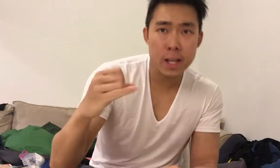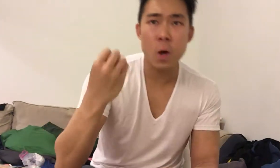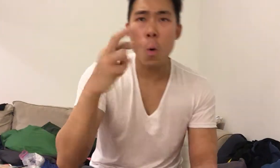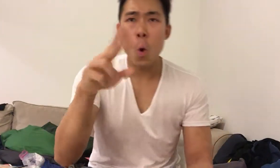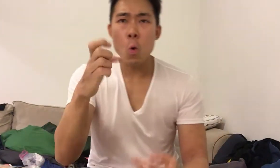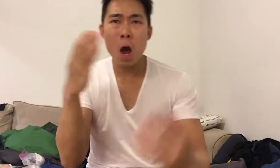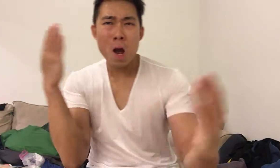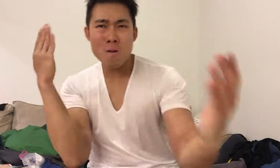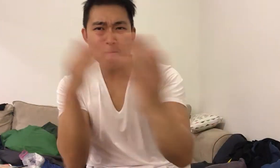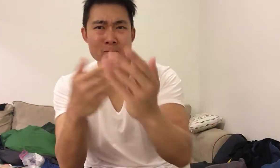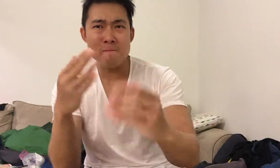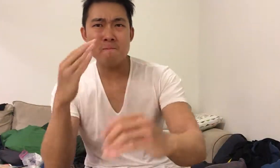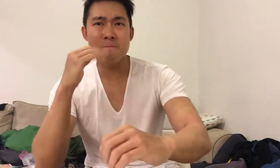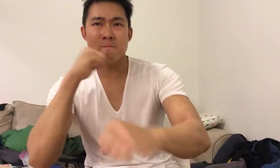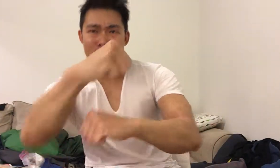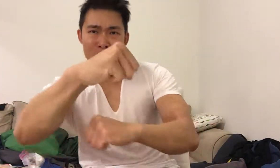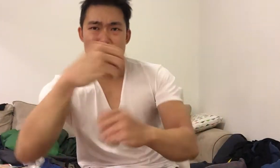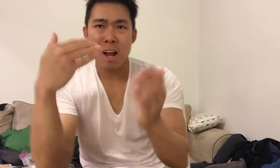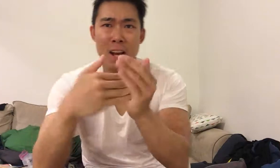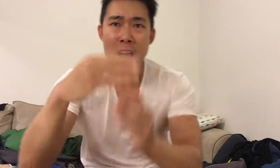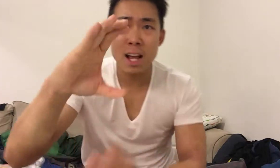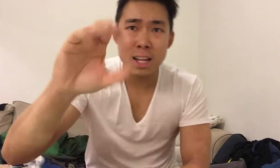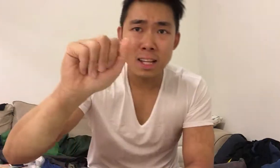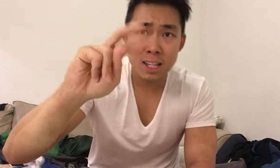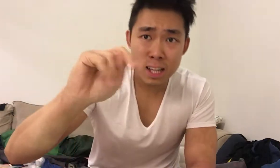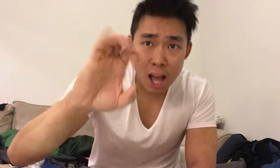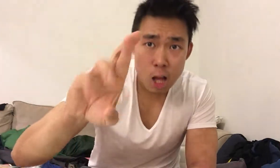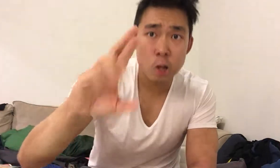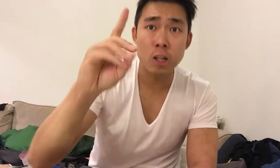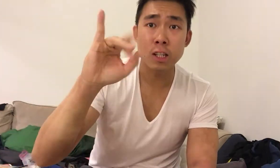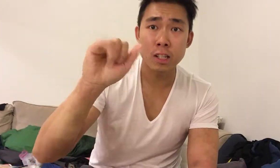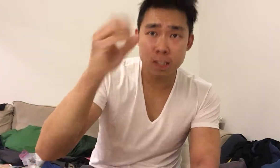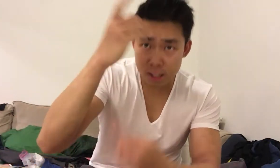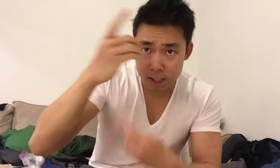Or battling or preventing against cancer and diseases.